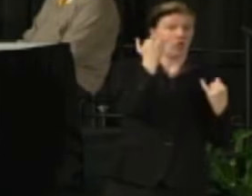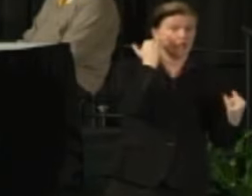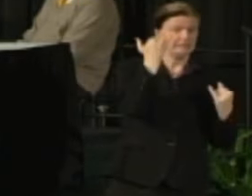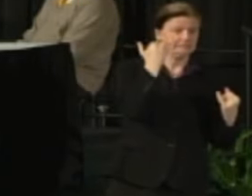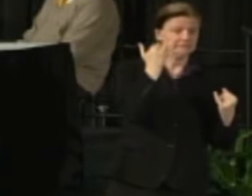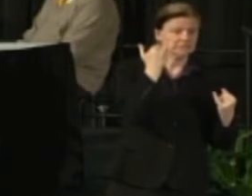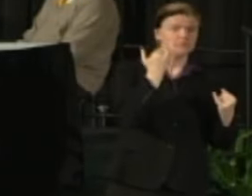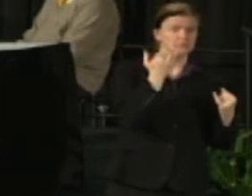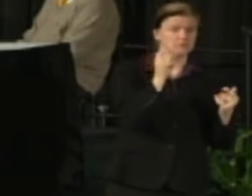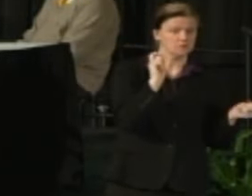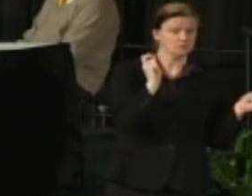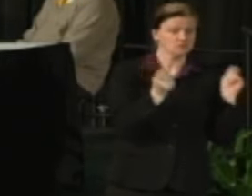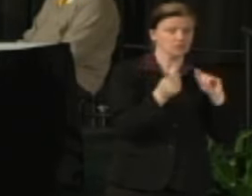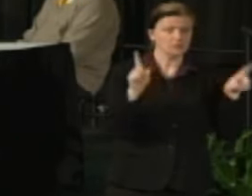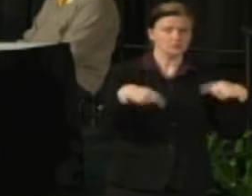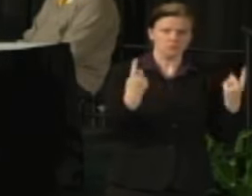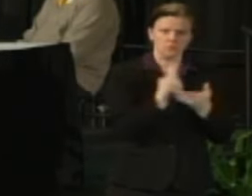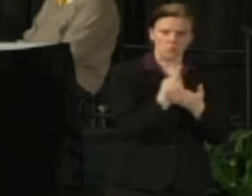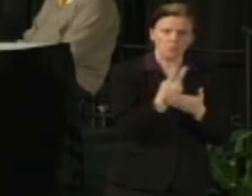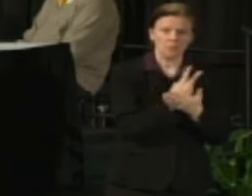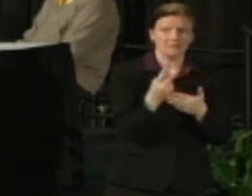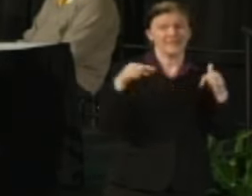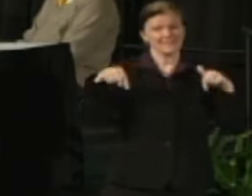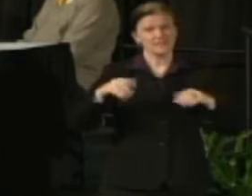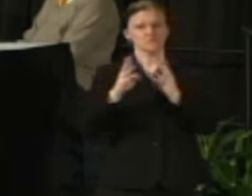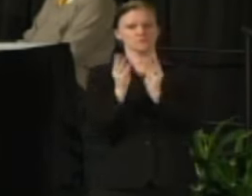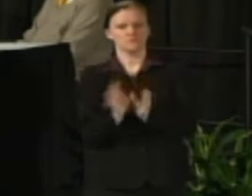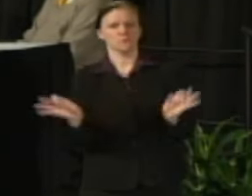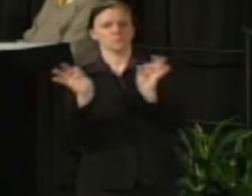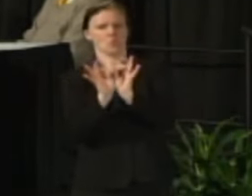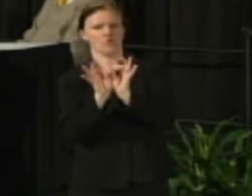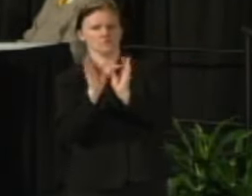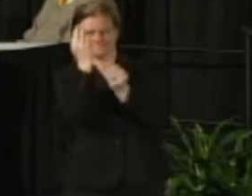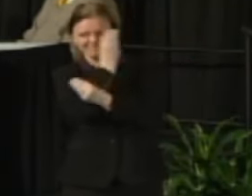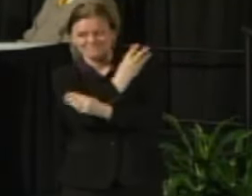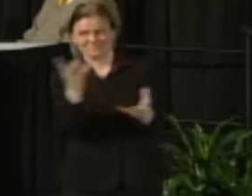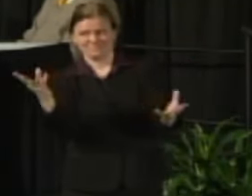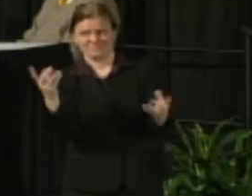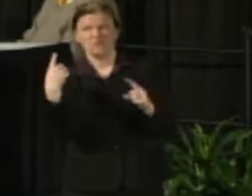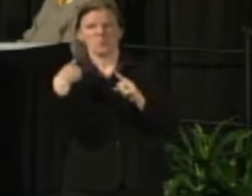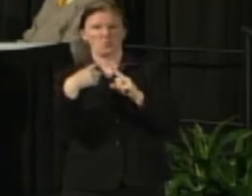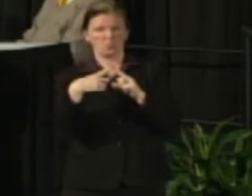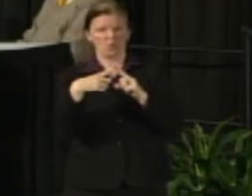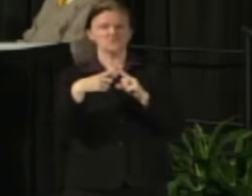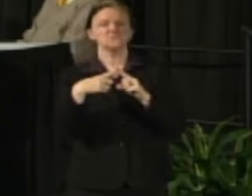for us to really be able to have this. We'll also re-assess this down the road a little bit.